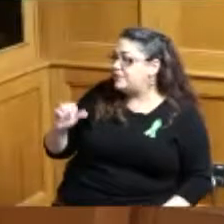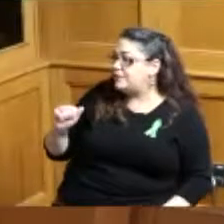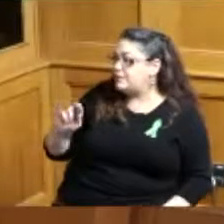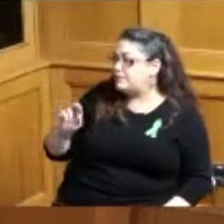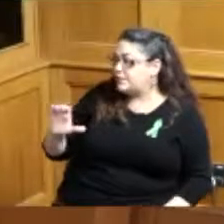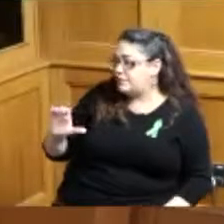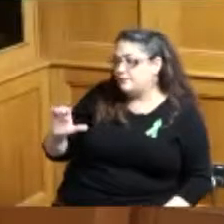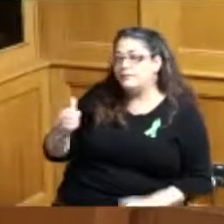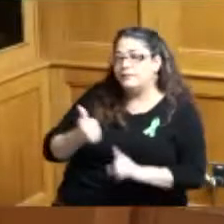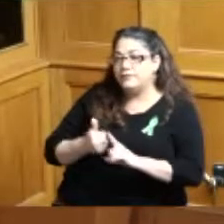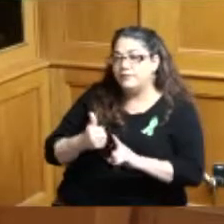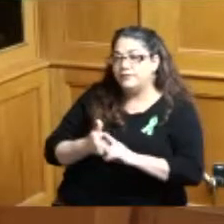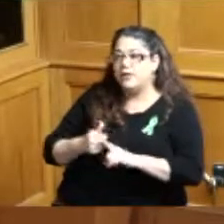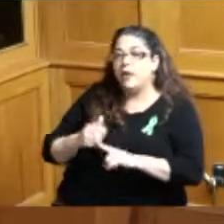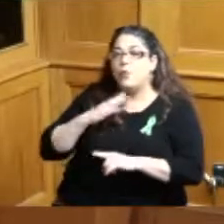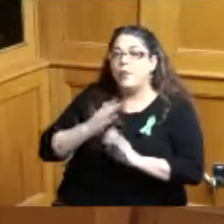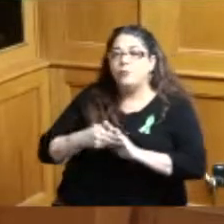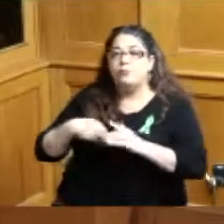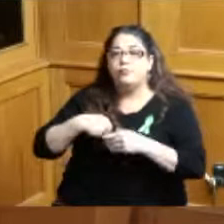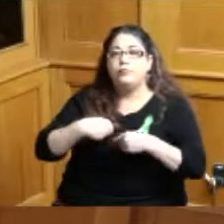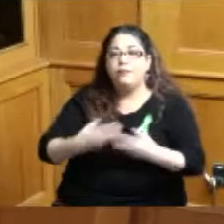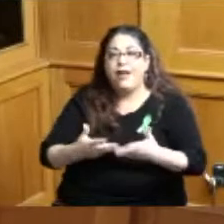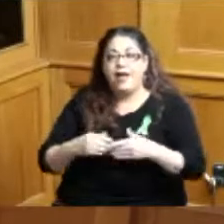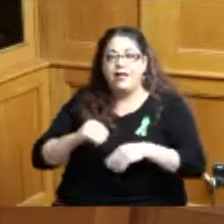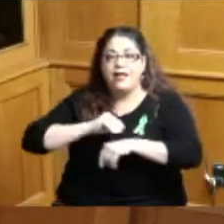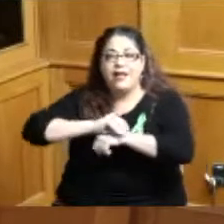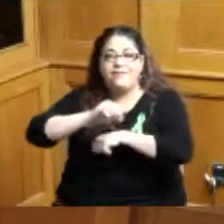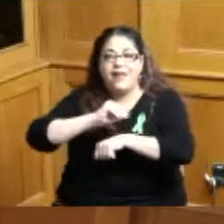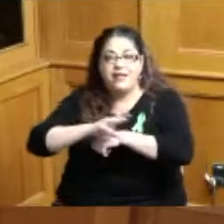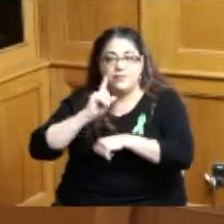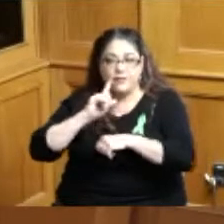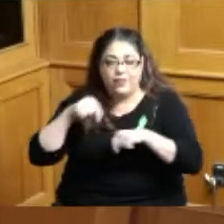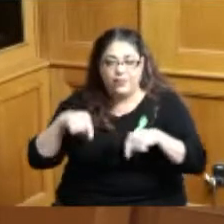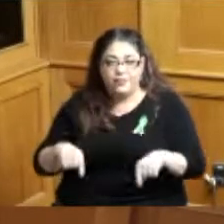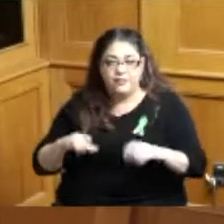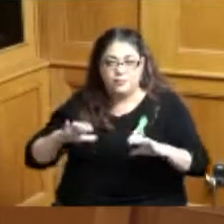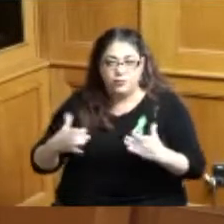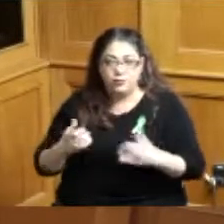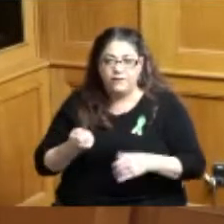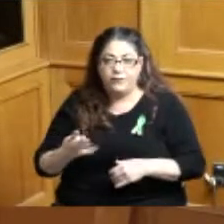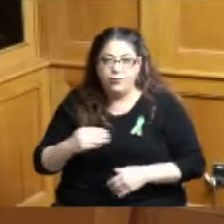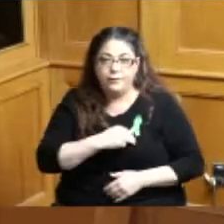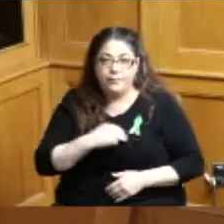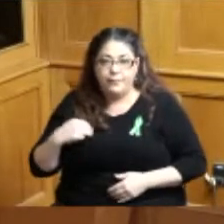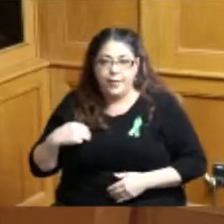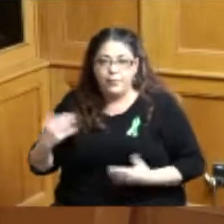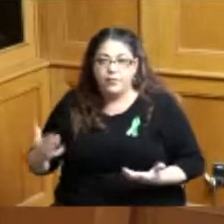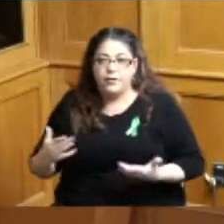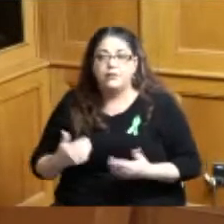in an advisory capacity for this group there are a couple members here Pat Tribbe for one